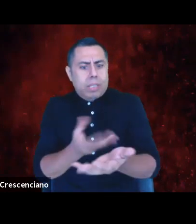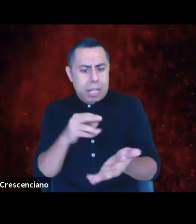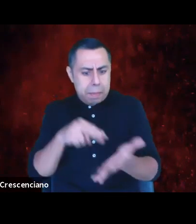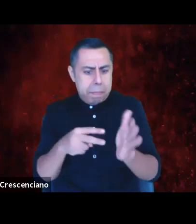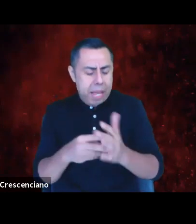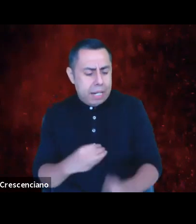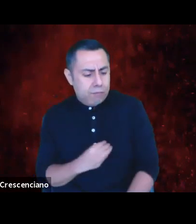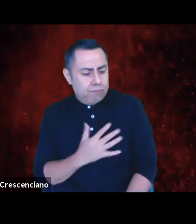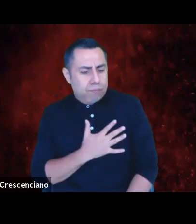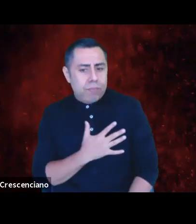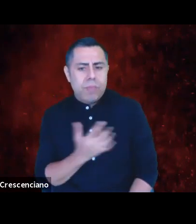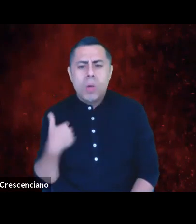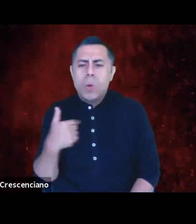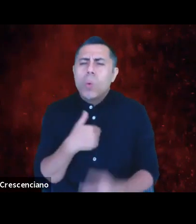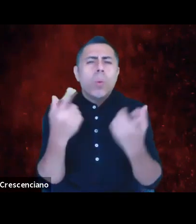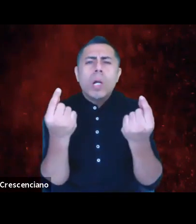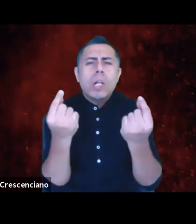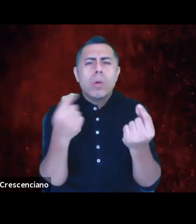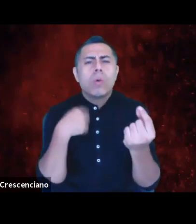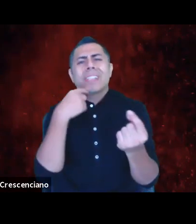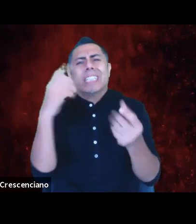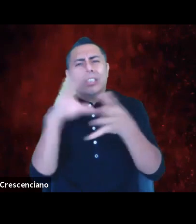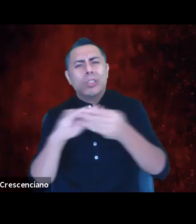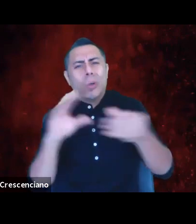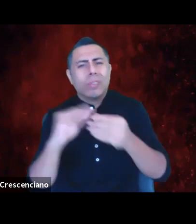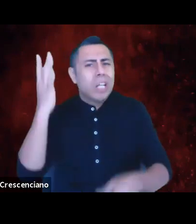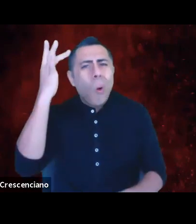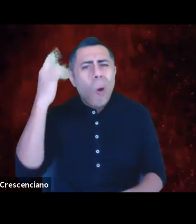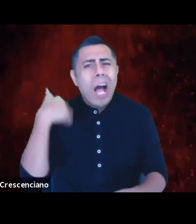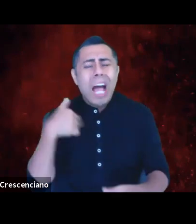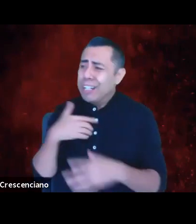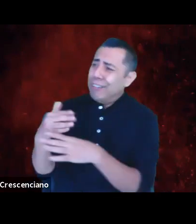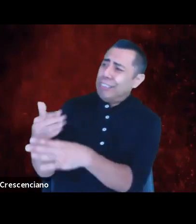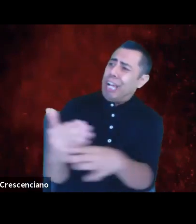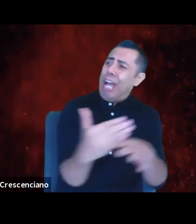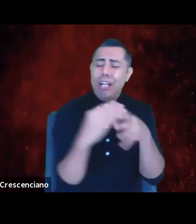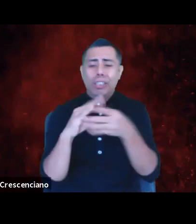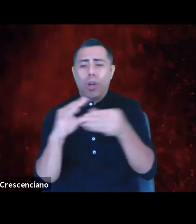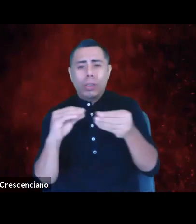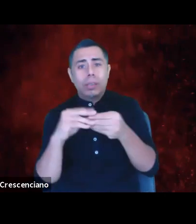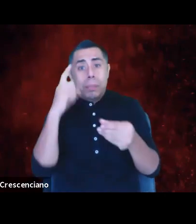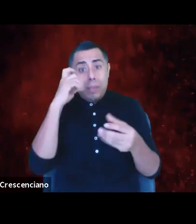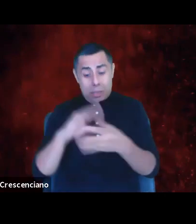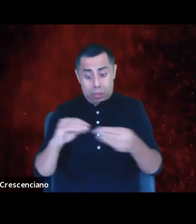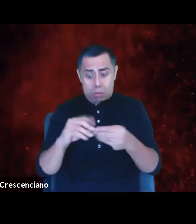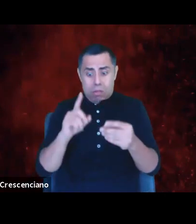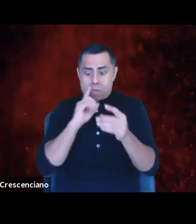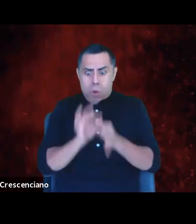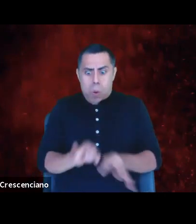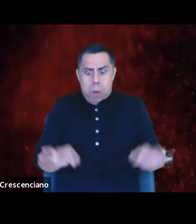We're telling stories. Why are we doing it? Because stories are an essential component to human existence.